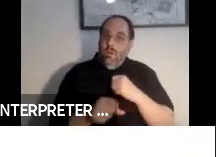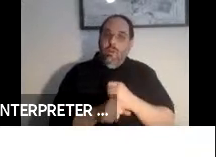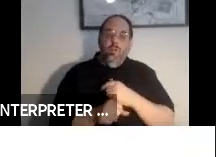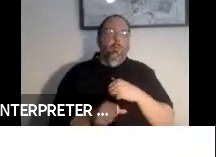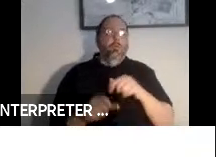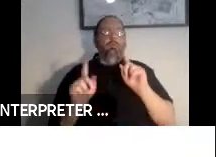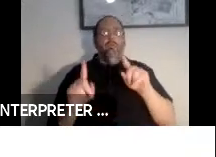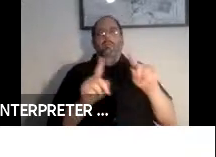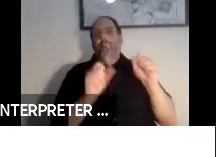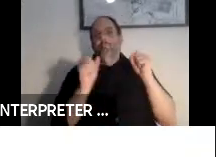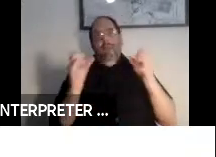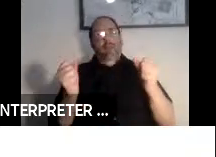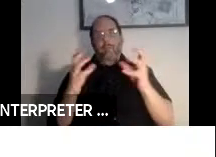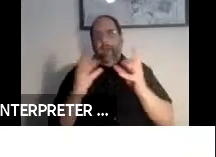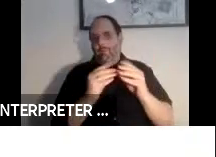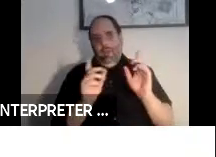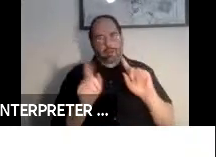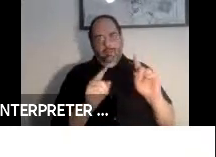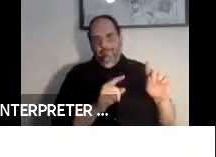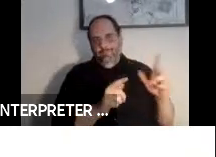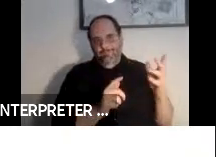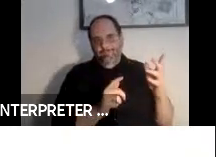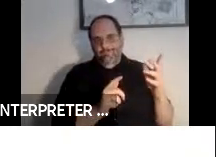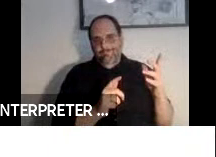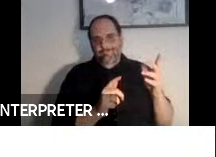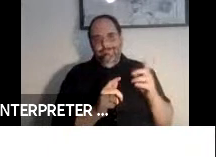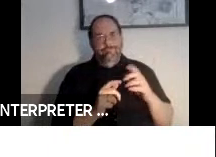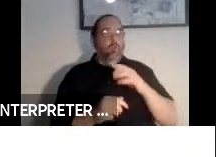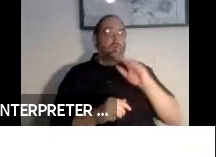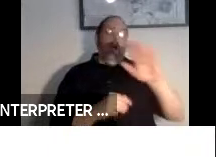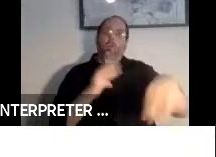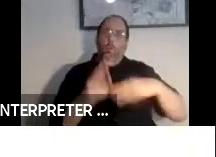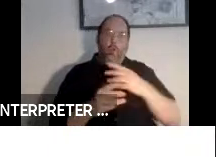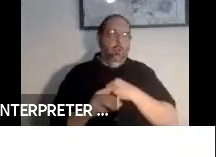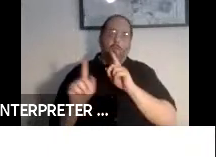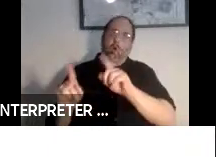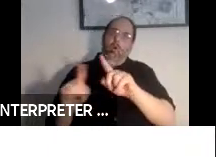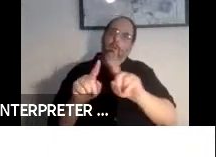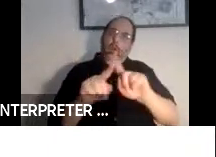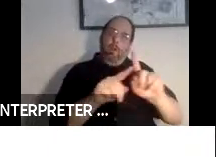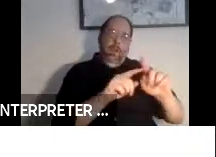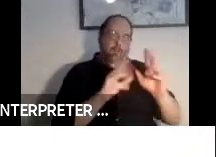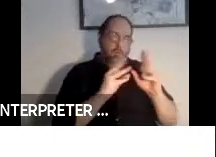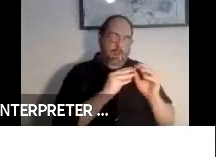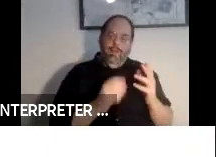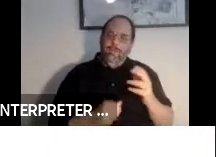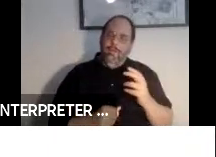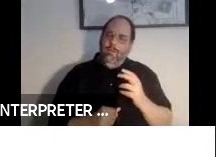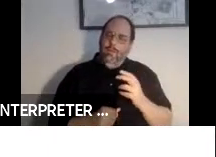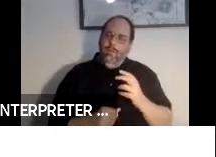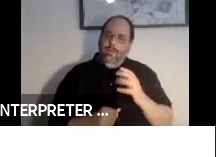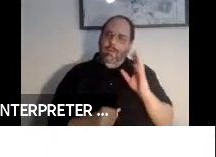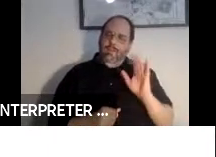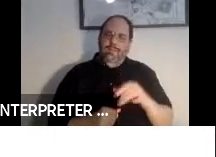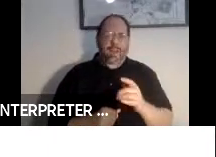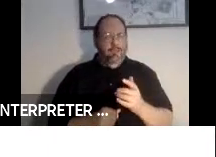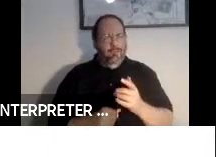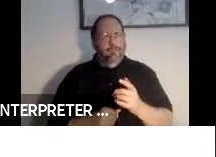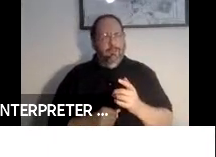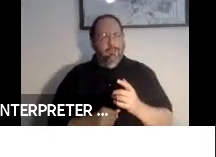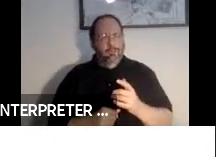normally in various parts of the world. And I am in awe and